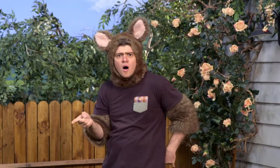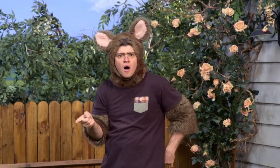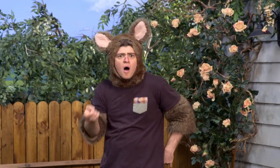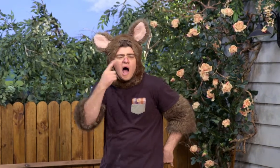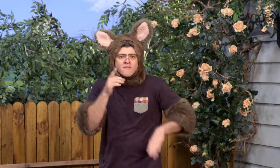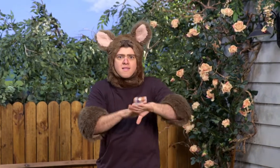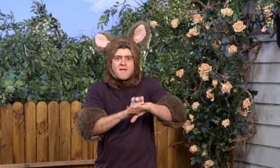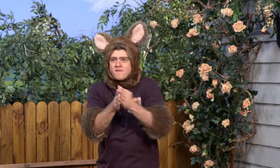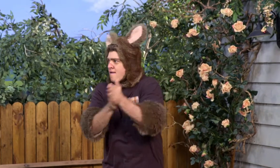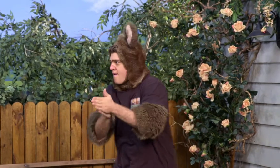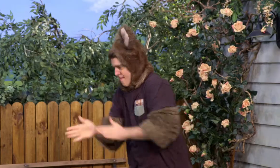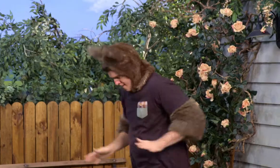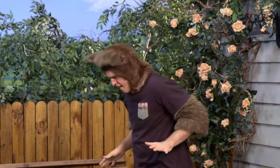Let's try with my left foot.